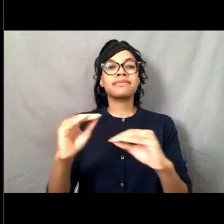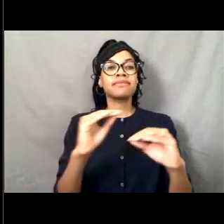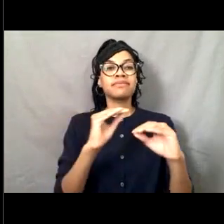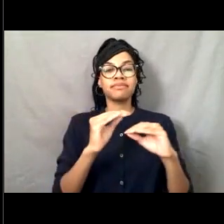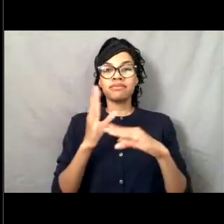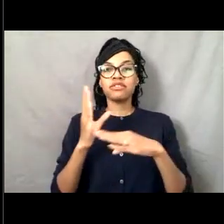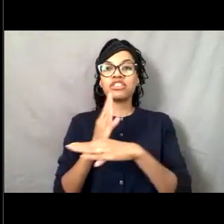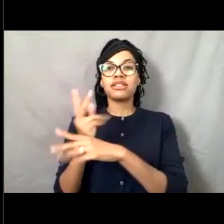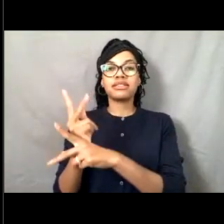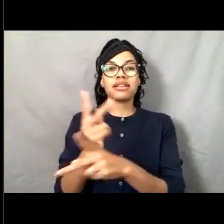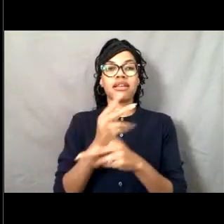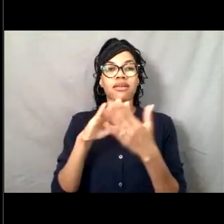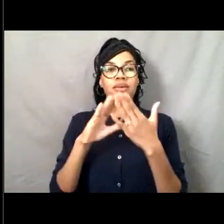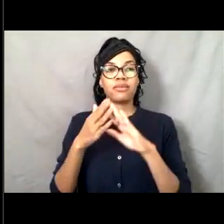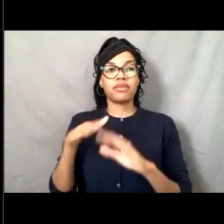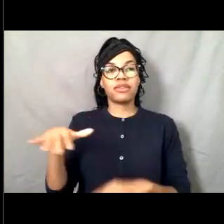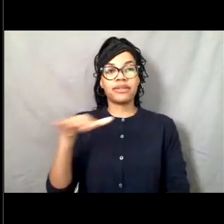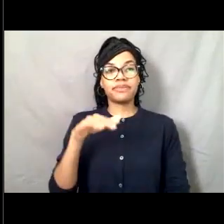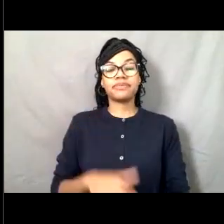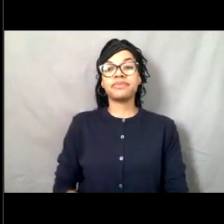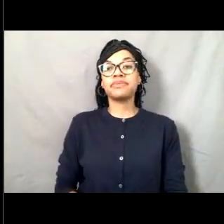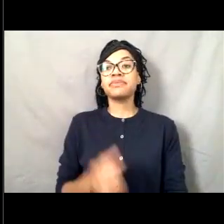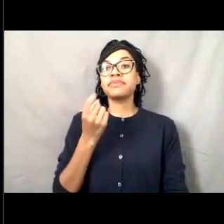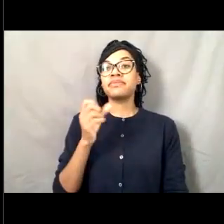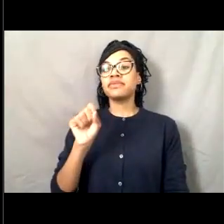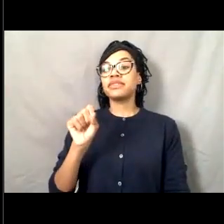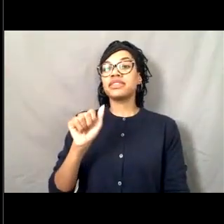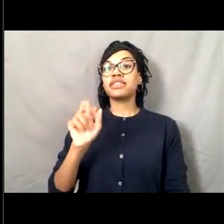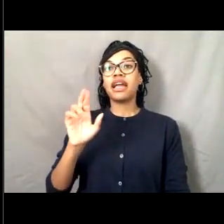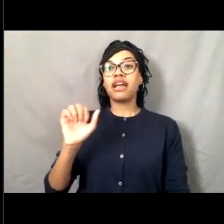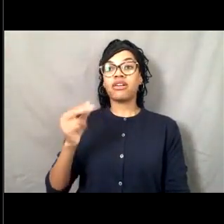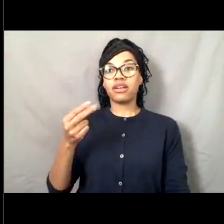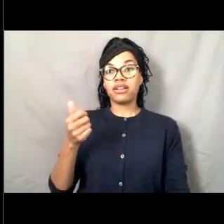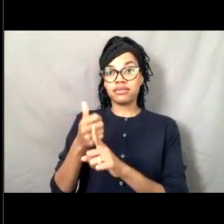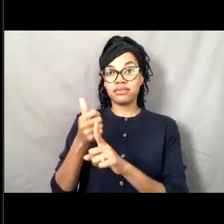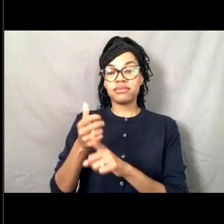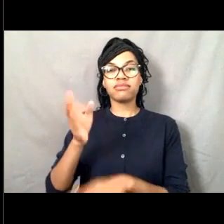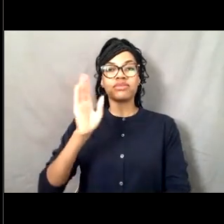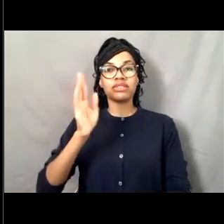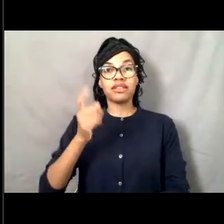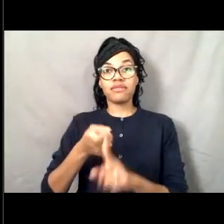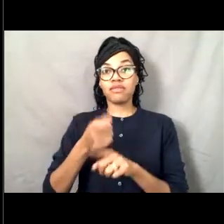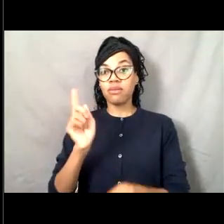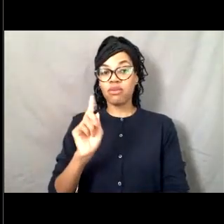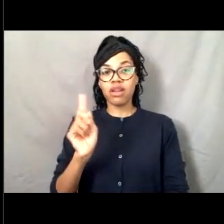We'd like to acknowledge that Sarah is presenting from and we're hosting this webinar from the traditional lands of the first people of Seattle,